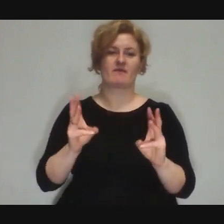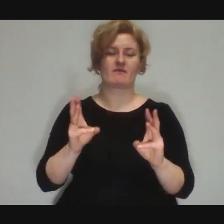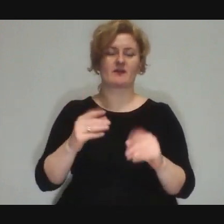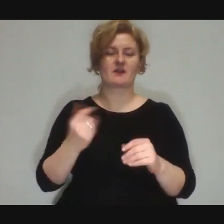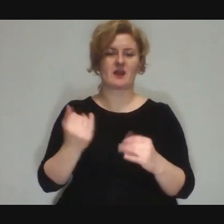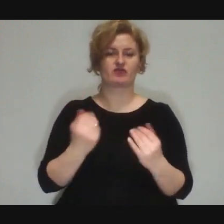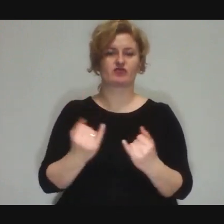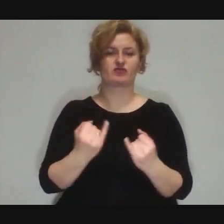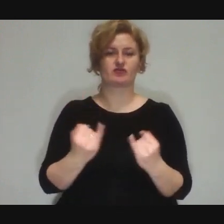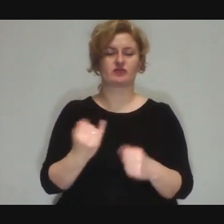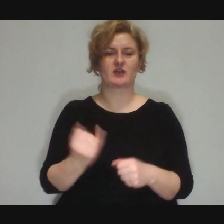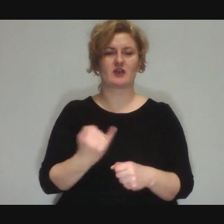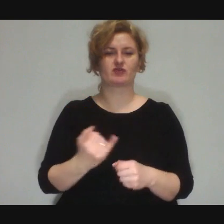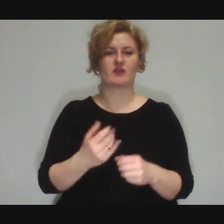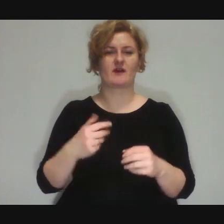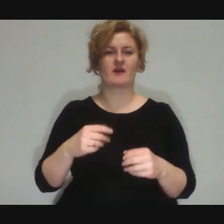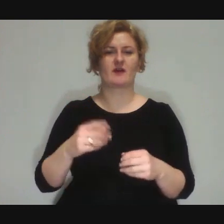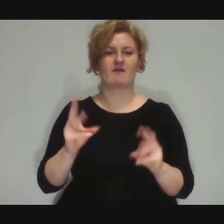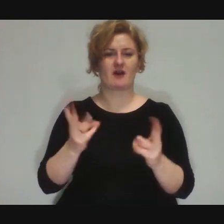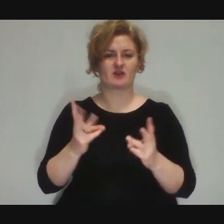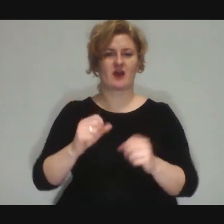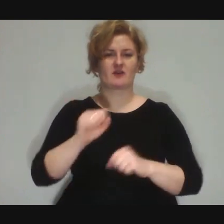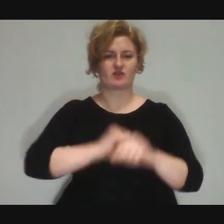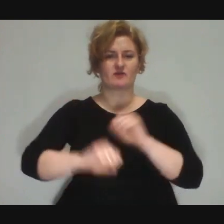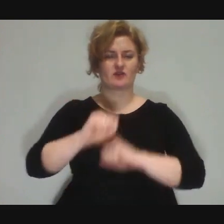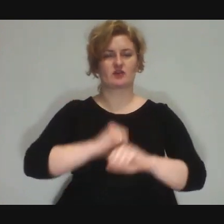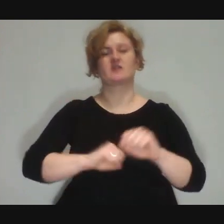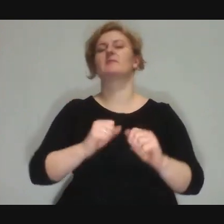we begin them with it, I like starting them with it.